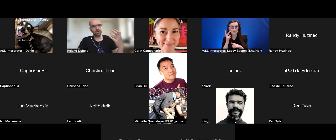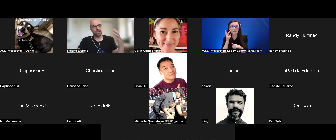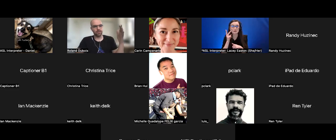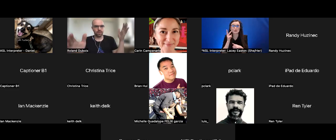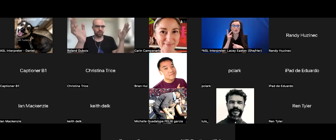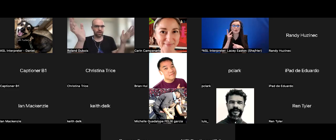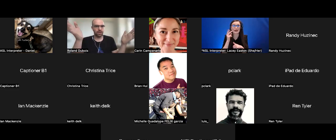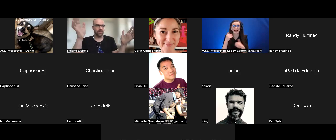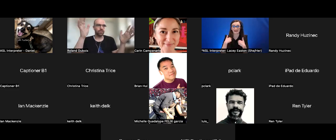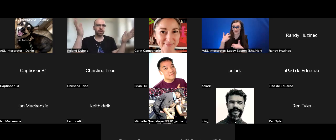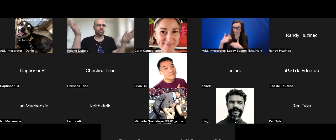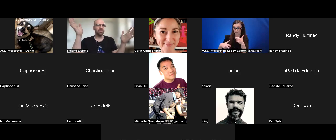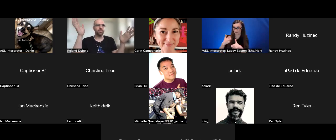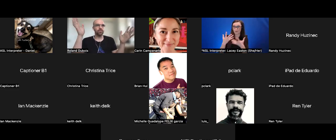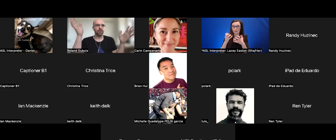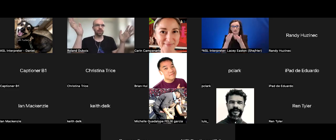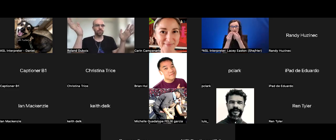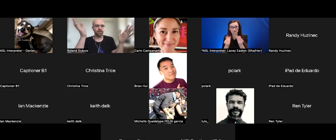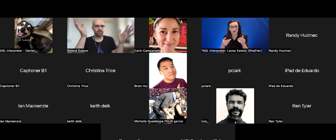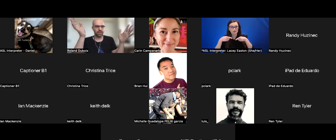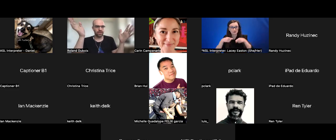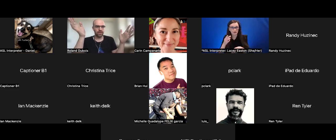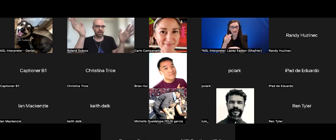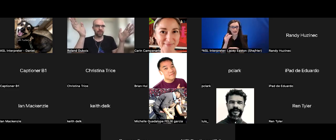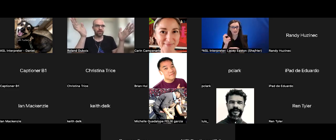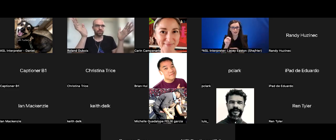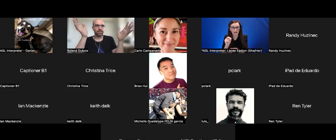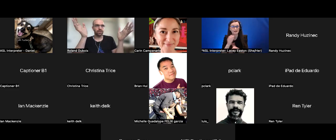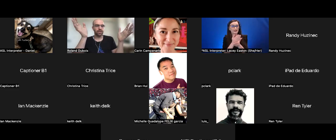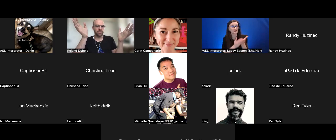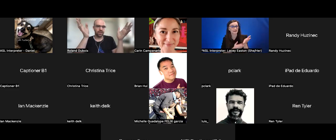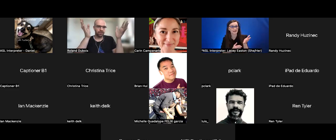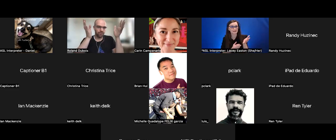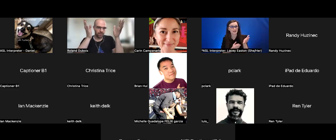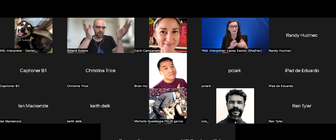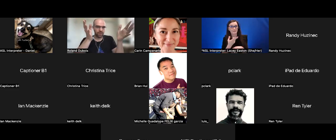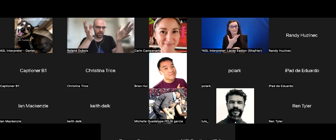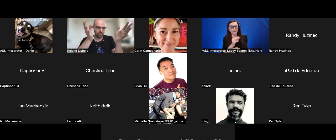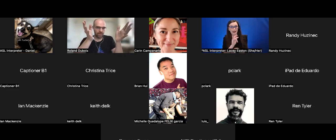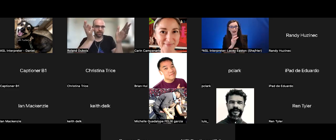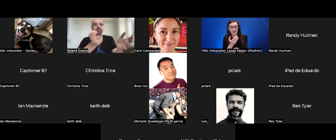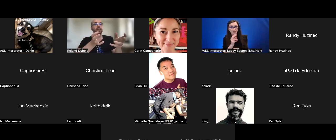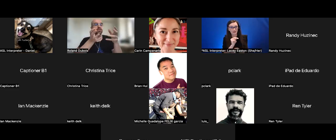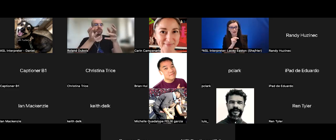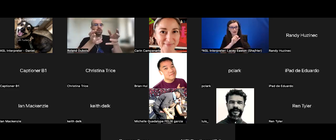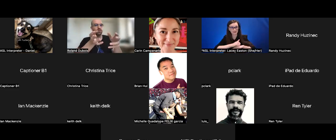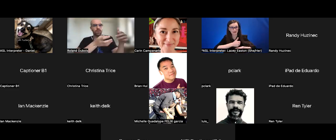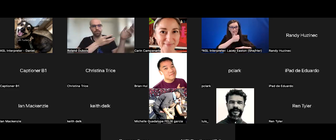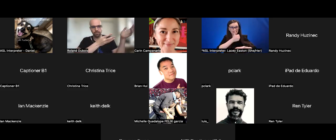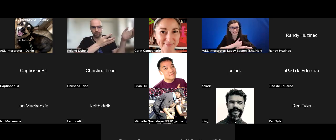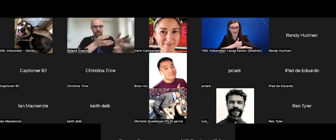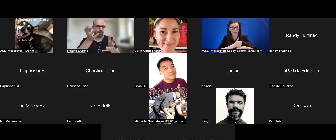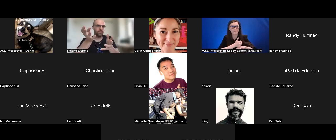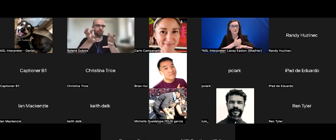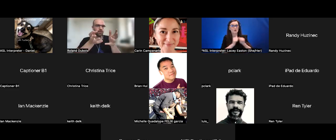them are built in a space where you are given a challenge and you solve with a piece of software,